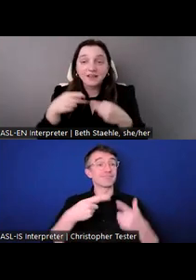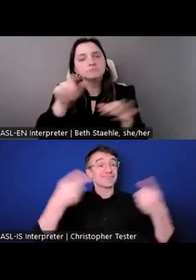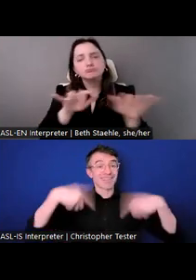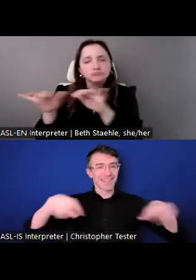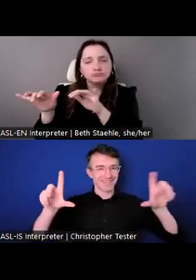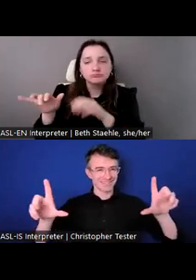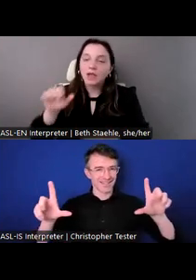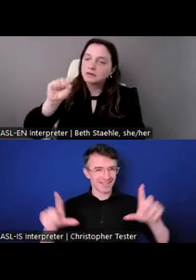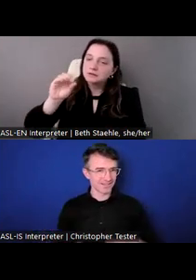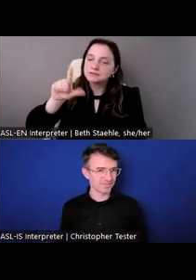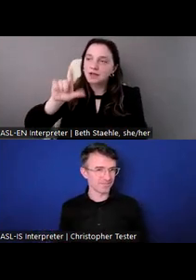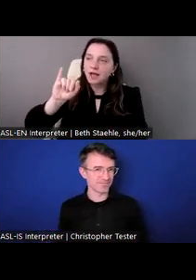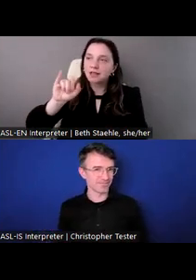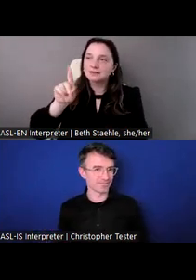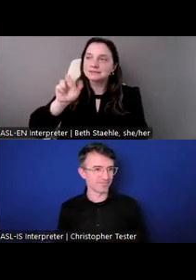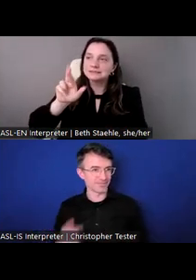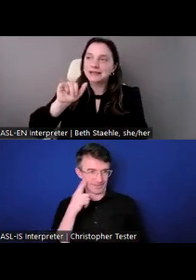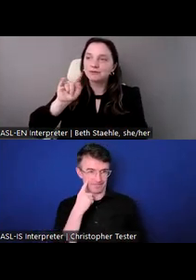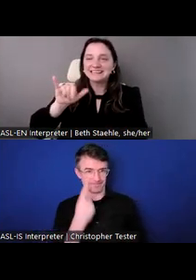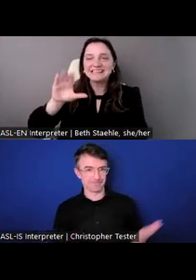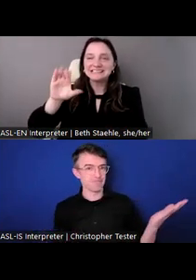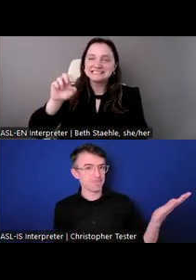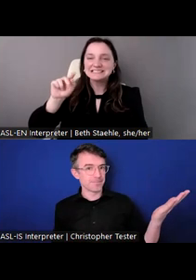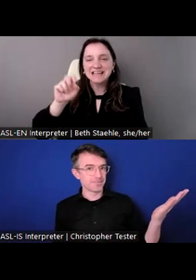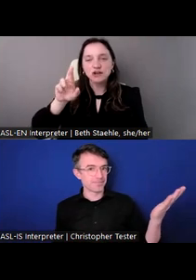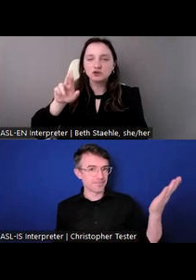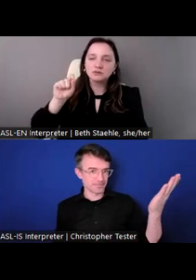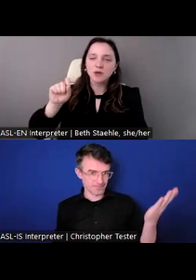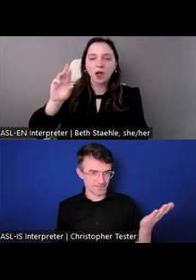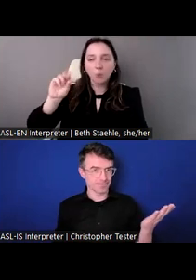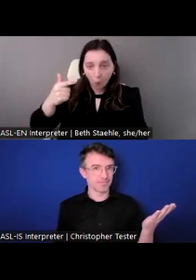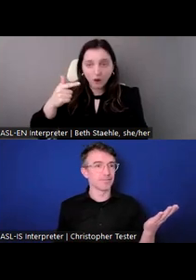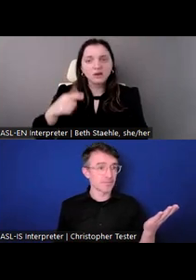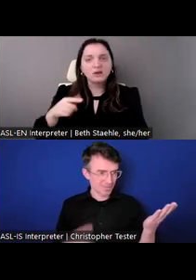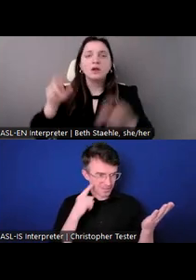Go to "who we are" and you'll find jobs and internships there.